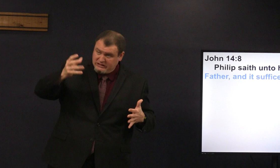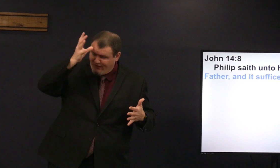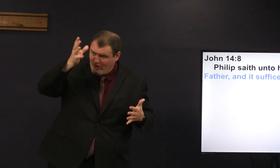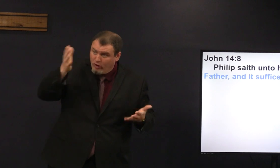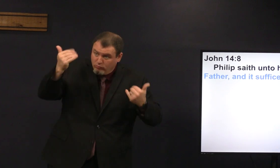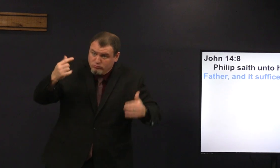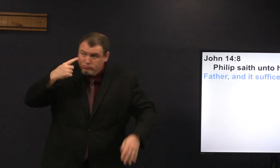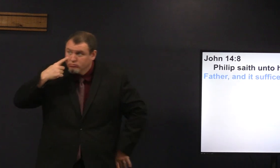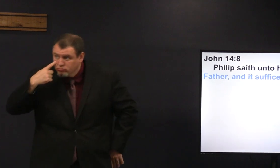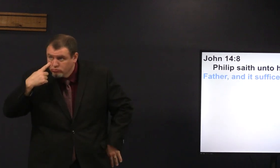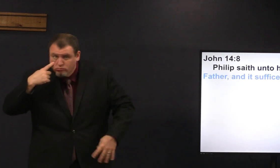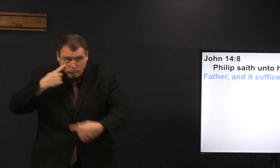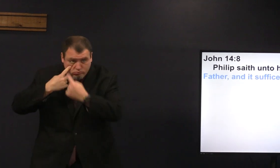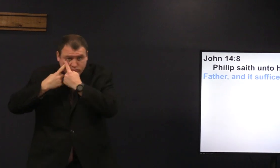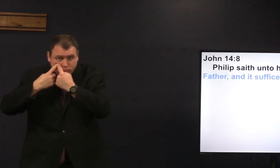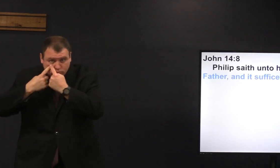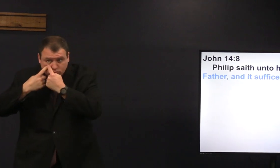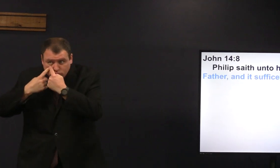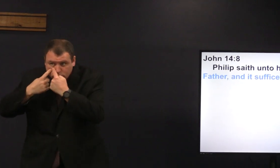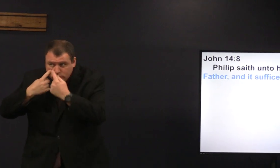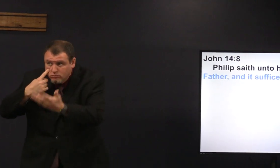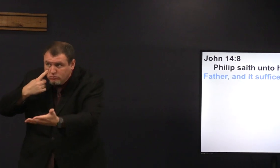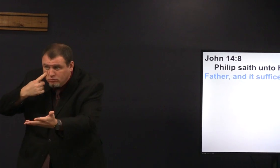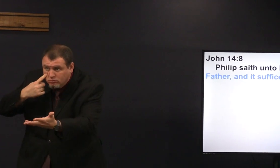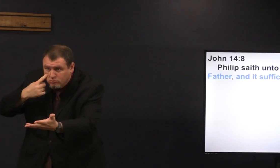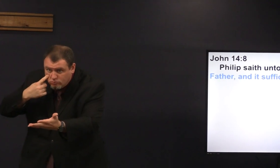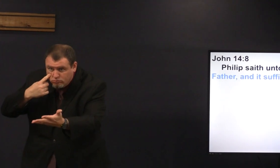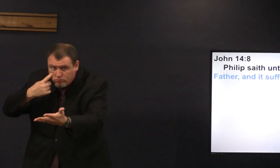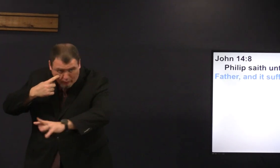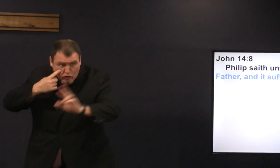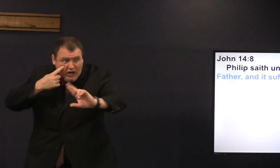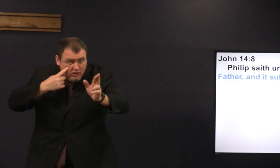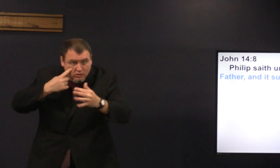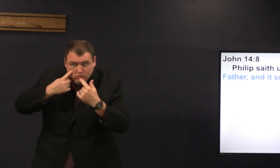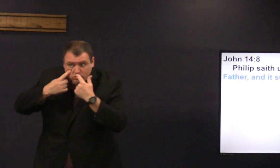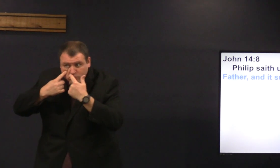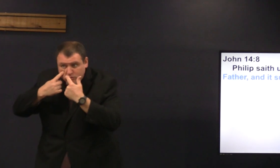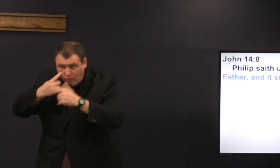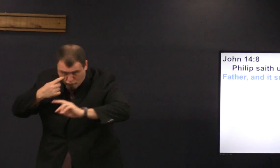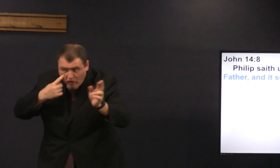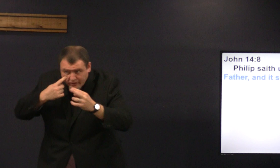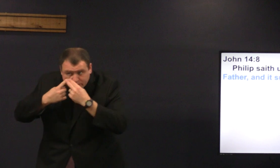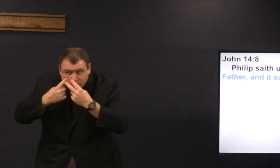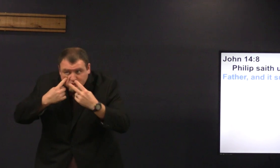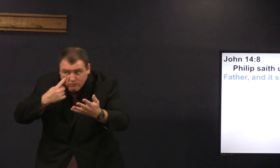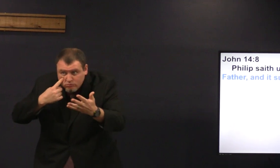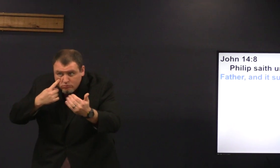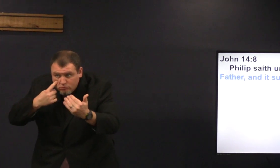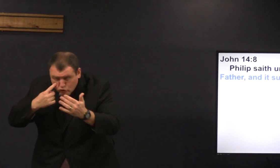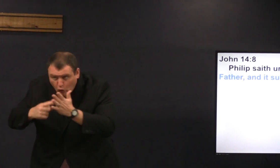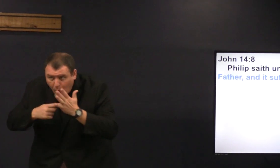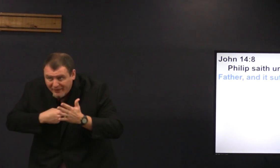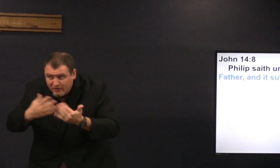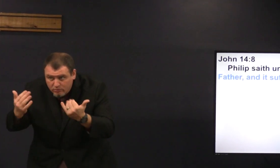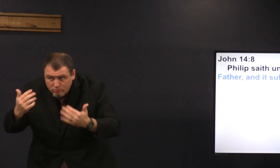you say that we've seen the father I want to see him I'm ready show me